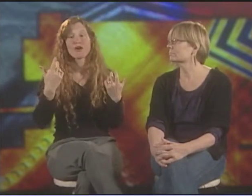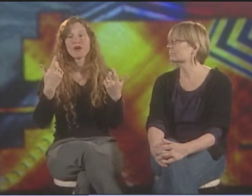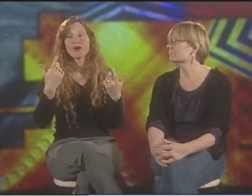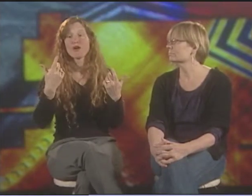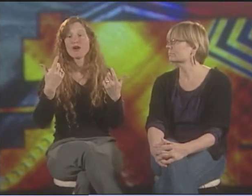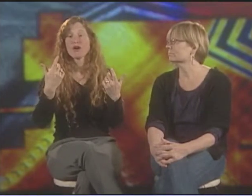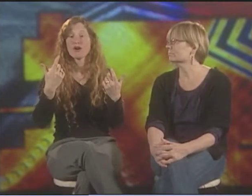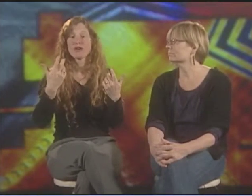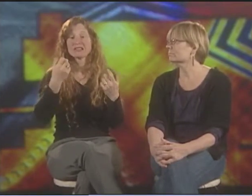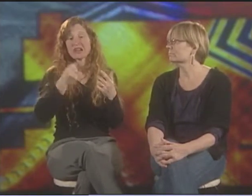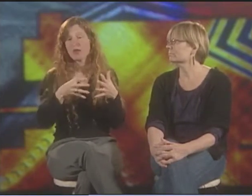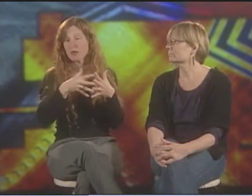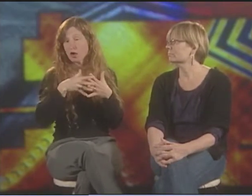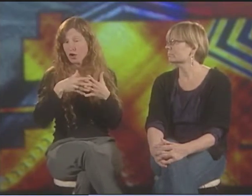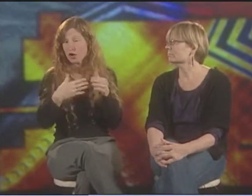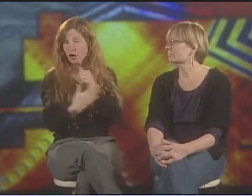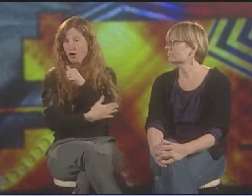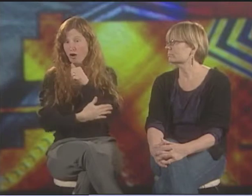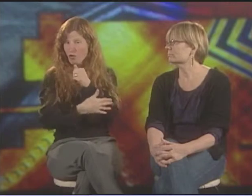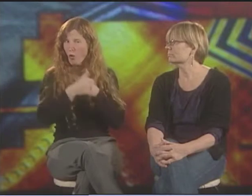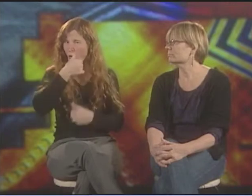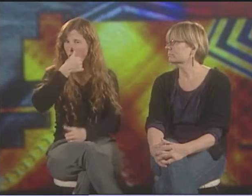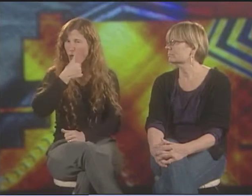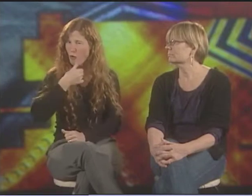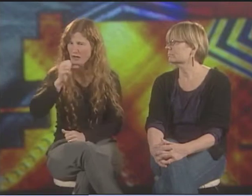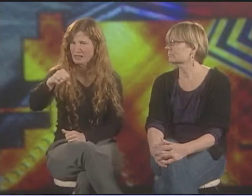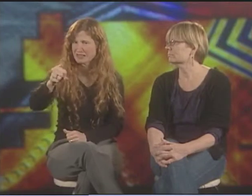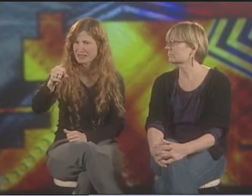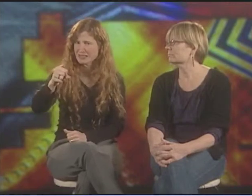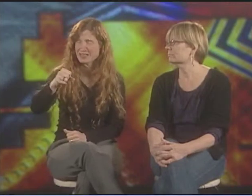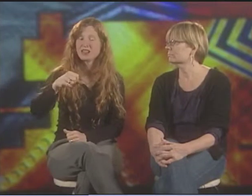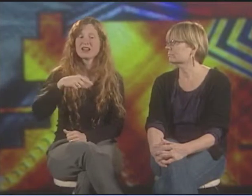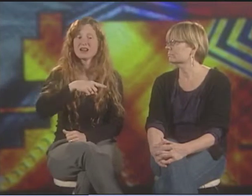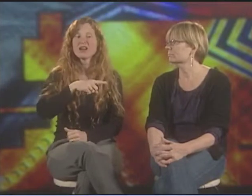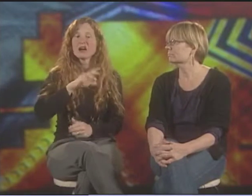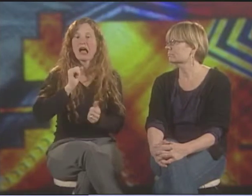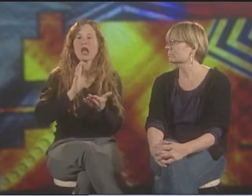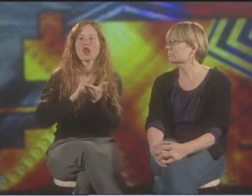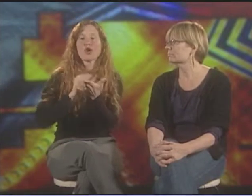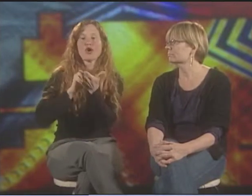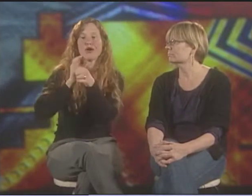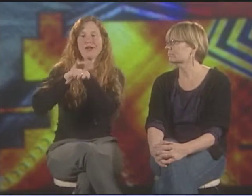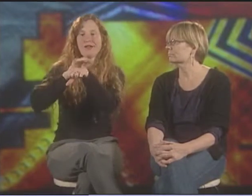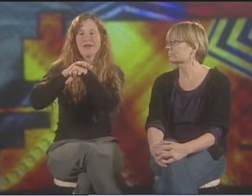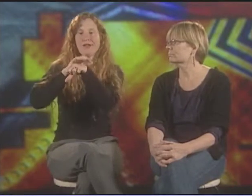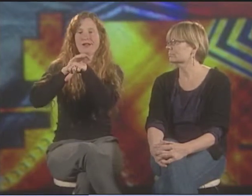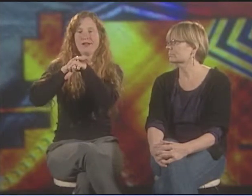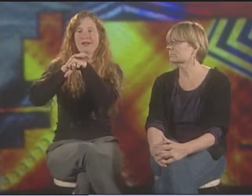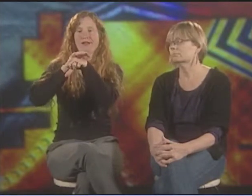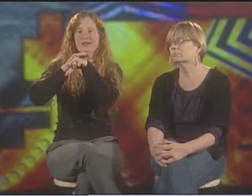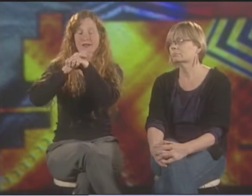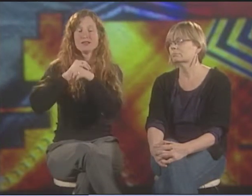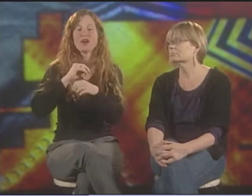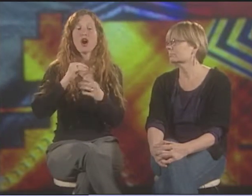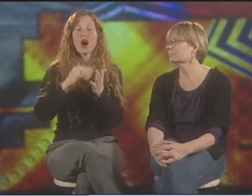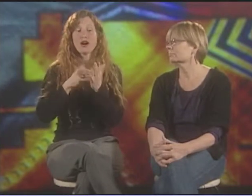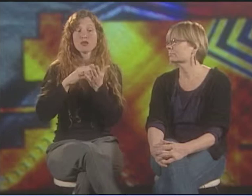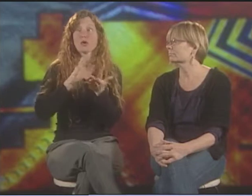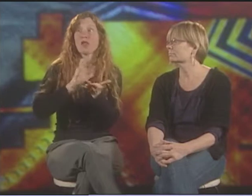SO WHEN THIS DOMINANT CULTURE TAKES OVER-- SUPPOSE YOU LOOK AT SOUTH AMERICA. OH, THAT'S REALLY STRONG THERE. THE IDEA IS WE WANT THEM TO LEARN ENGLISH.